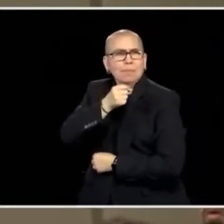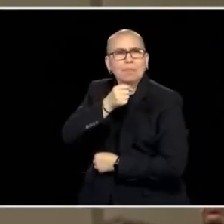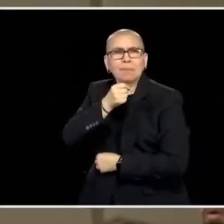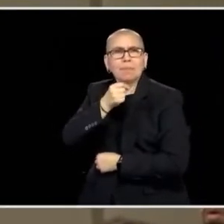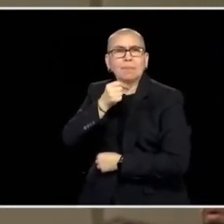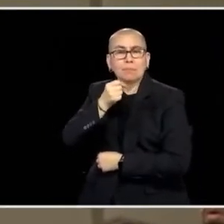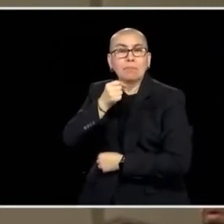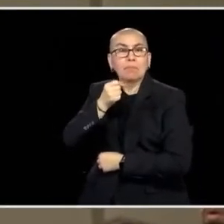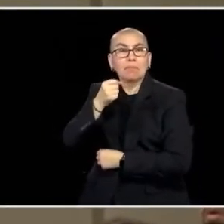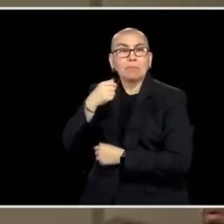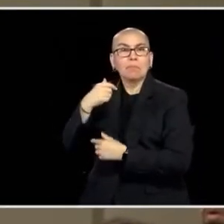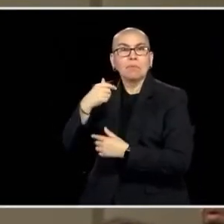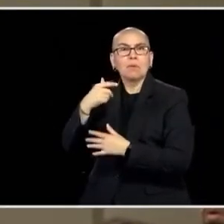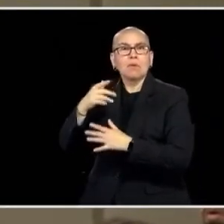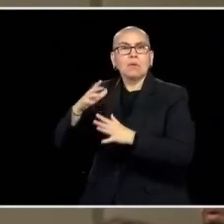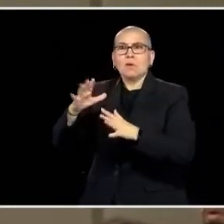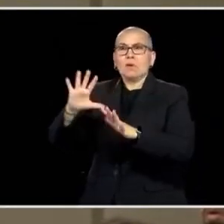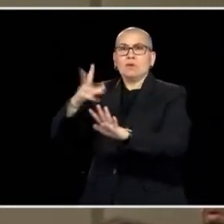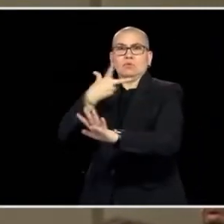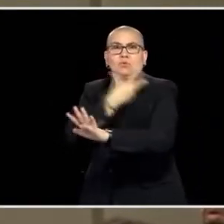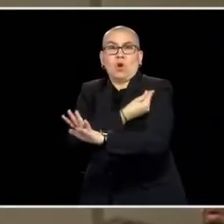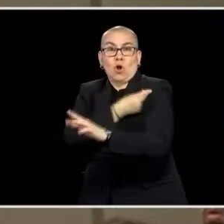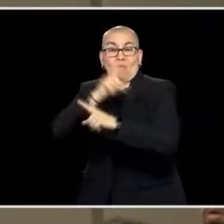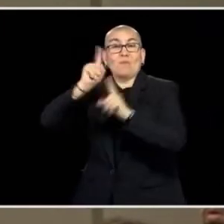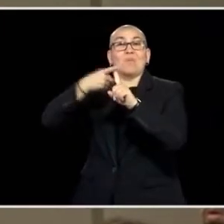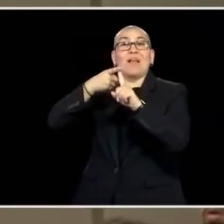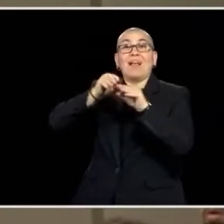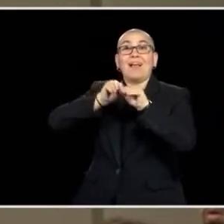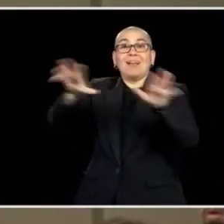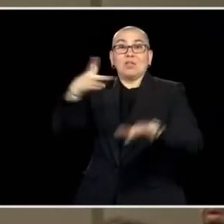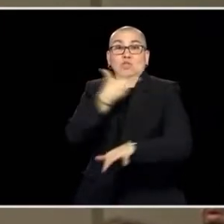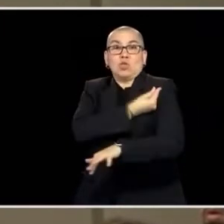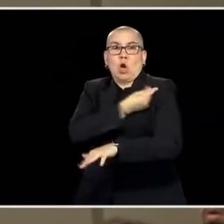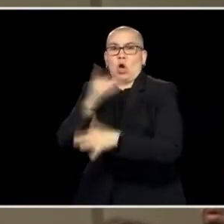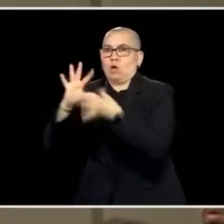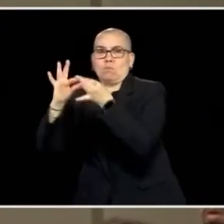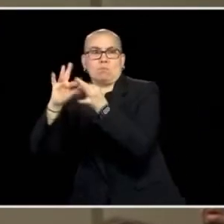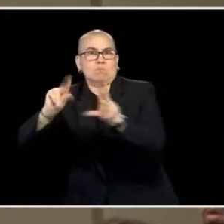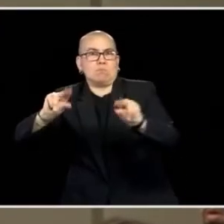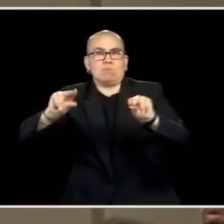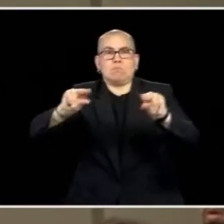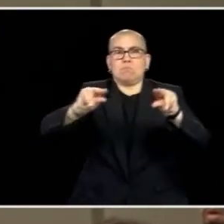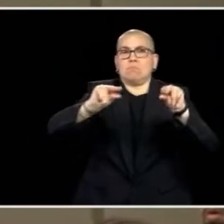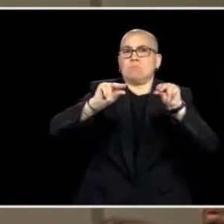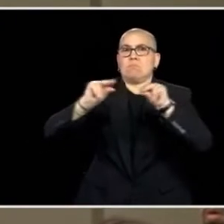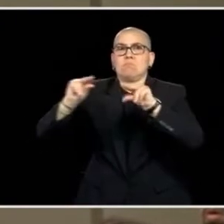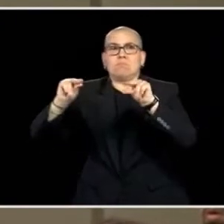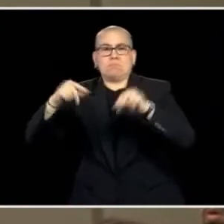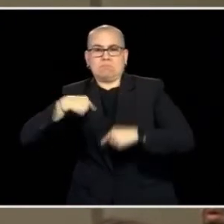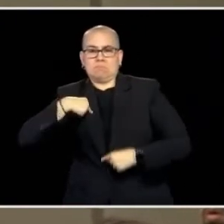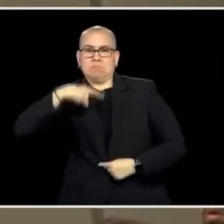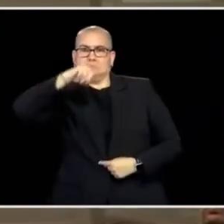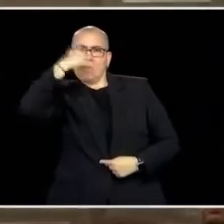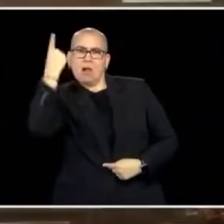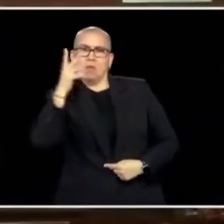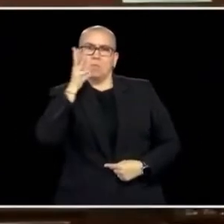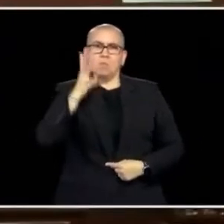TO GET A COVID-19 VACCINE. SHE HAD READ AND HEARD THINGS THAT WORRIED HER AND AS